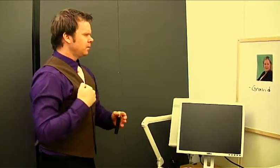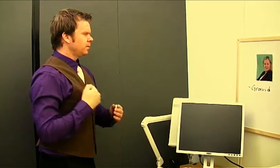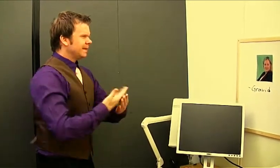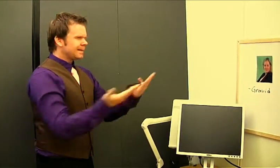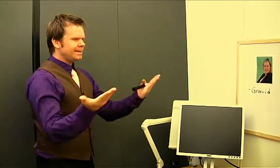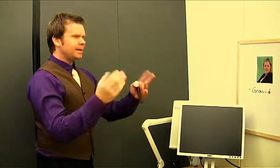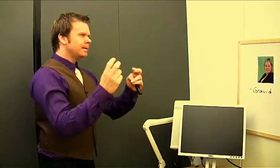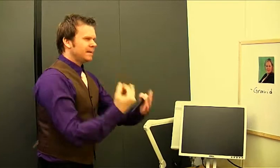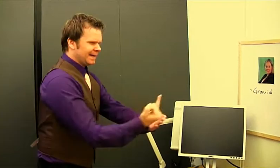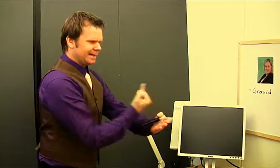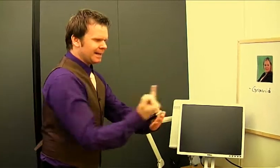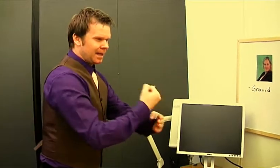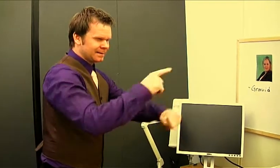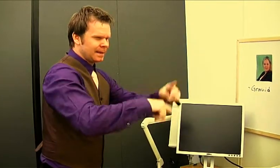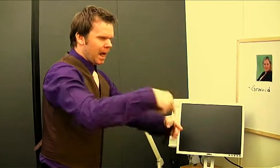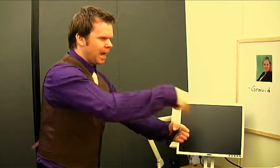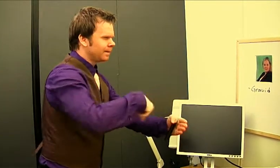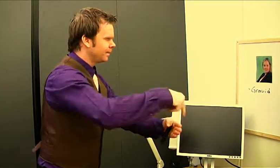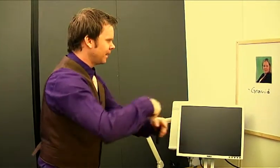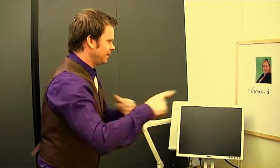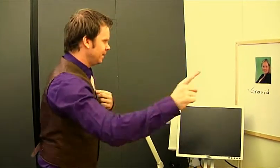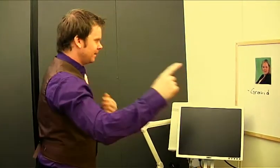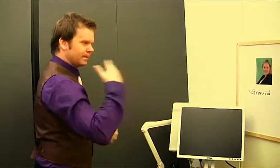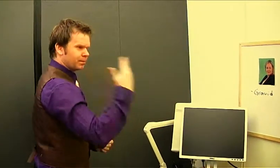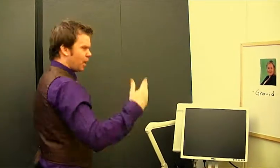and not an intern relative. Great!